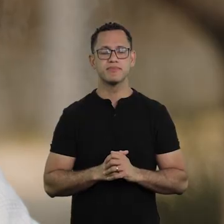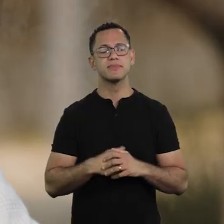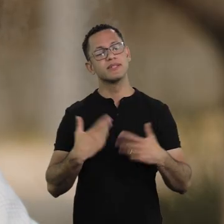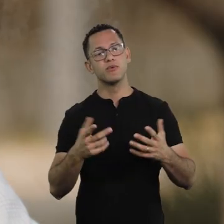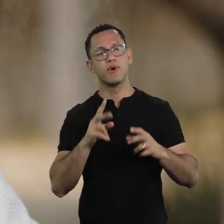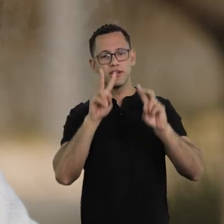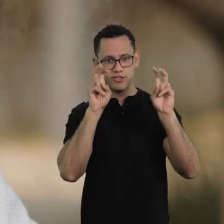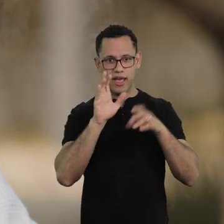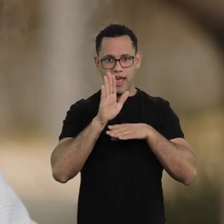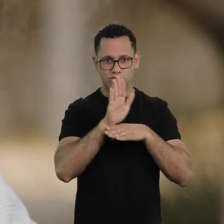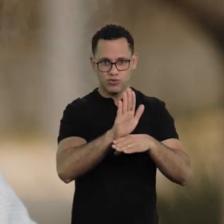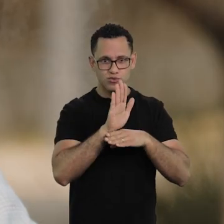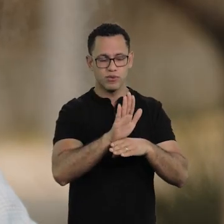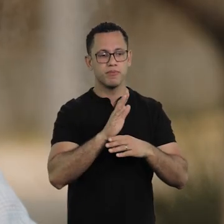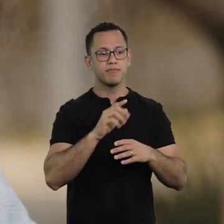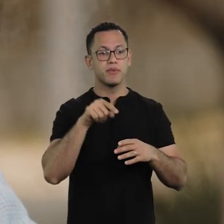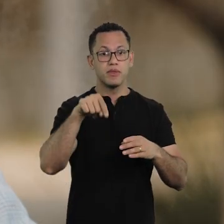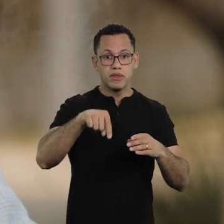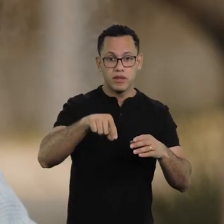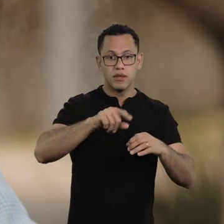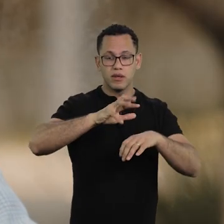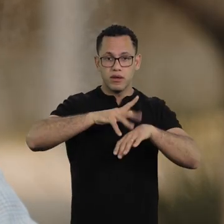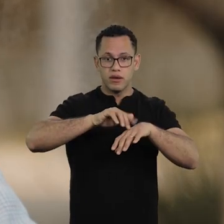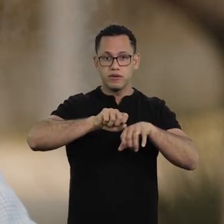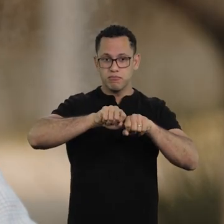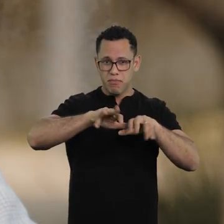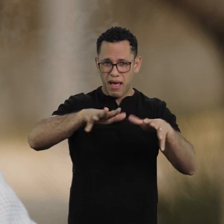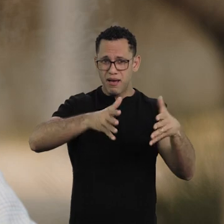And talking about help, Xico, I also noticed in this quarantine,